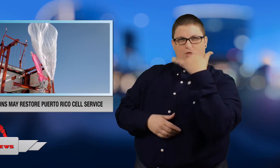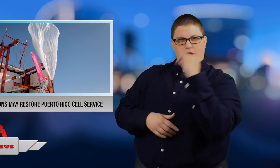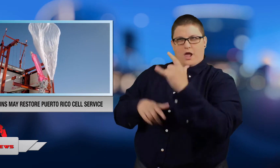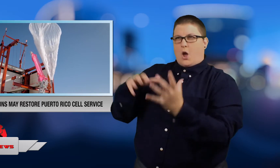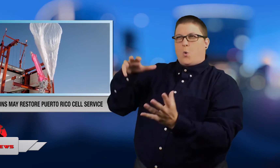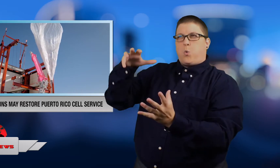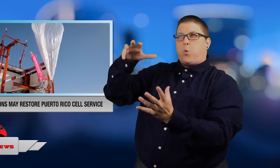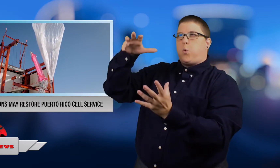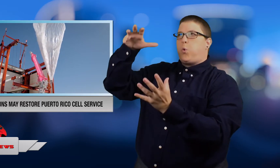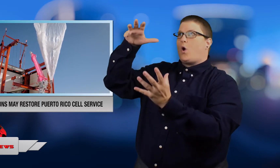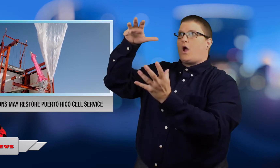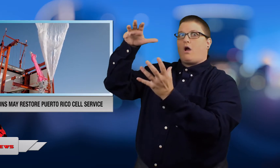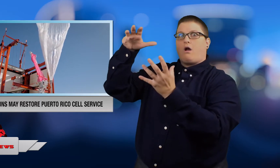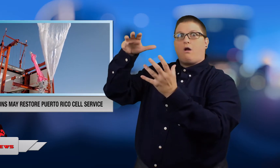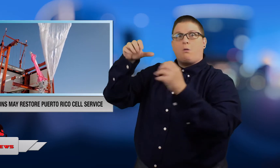might be the answer to the problem.